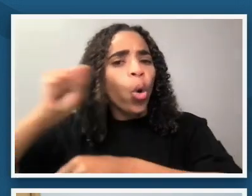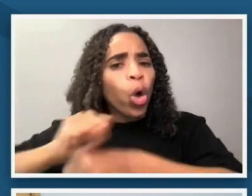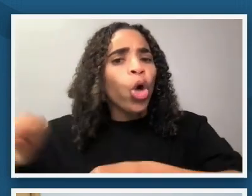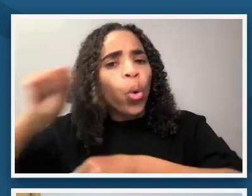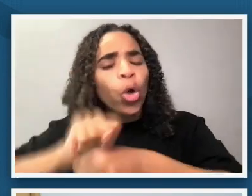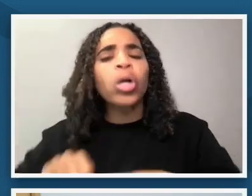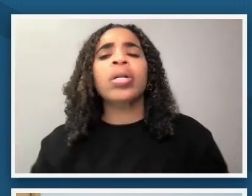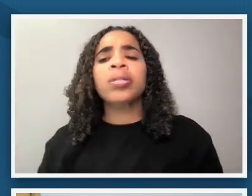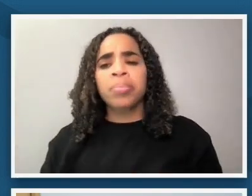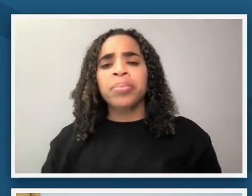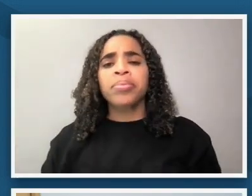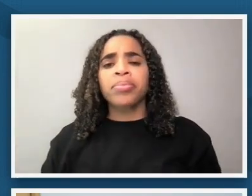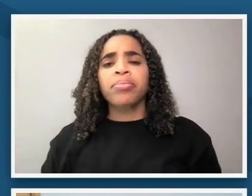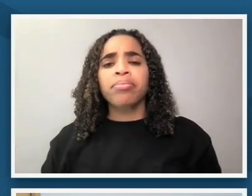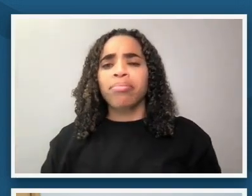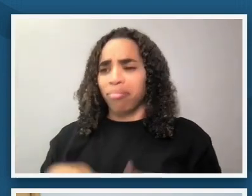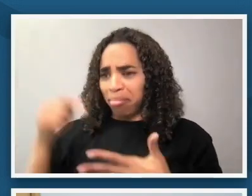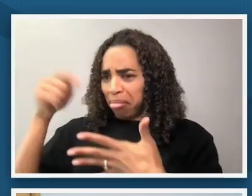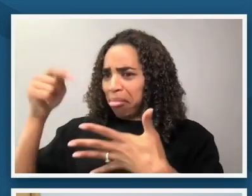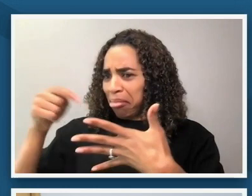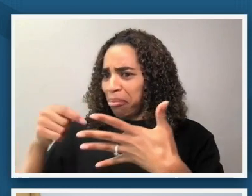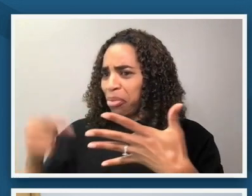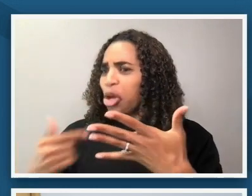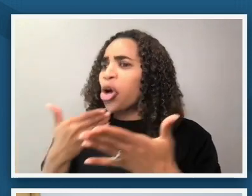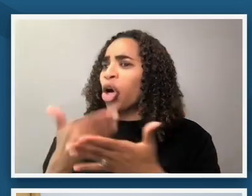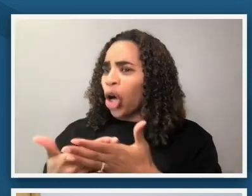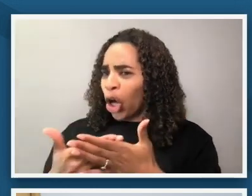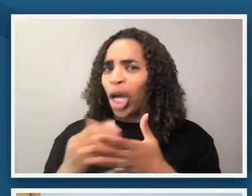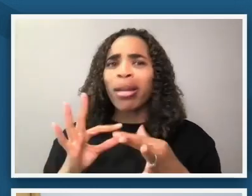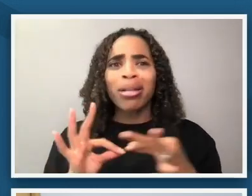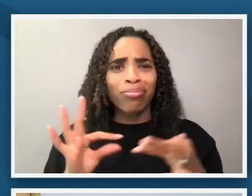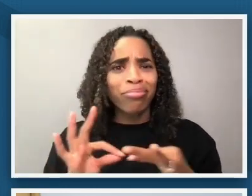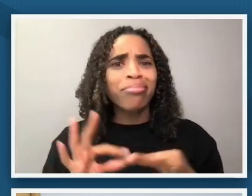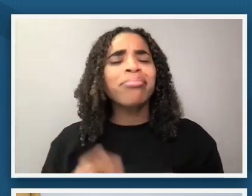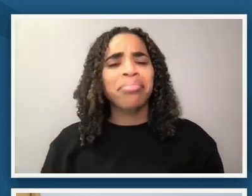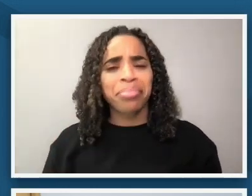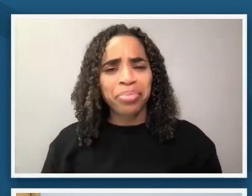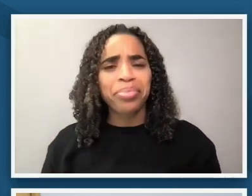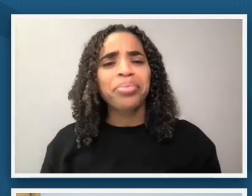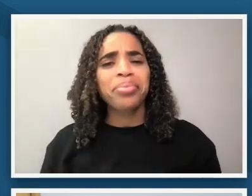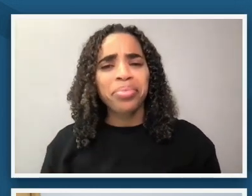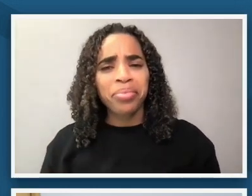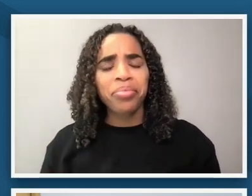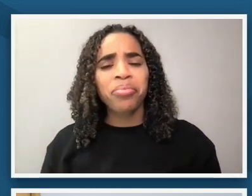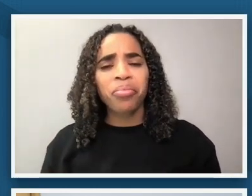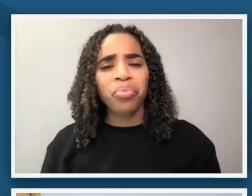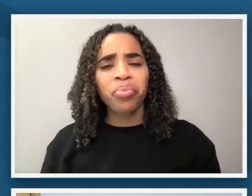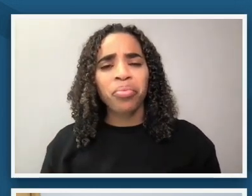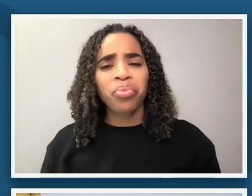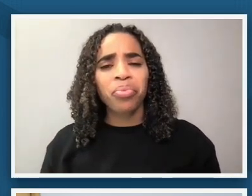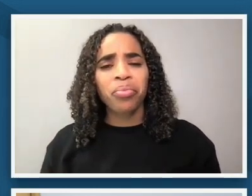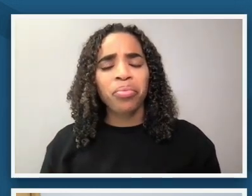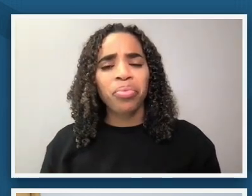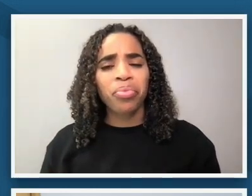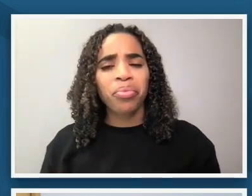these are some really good things that you're pointing out and seeing in the